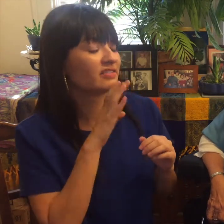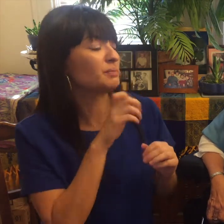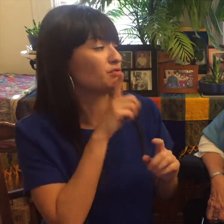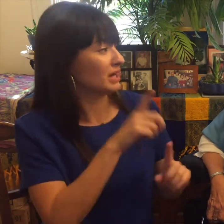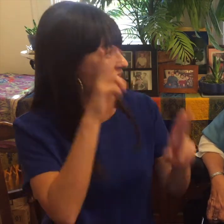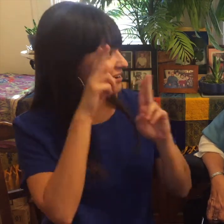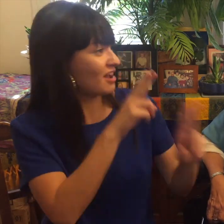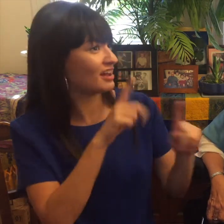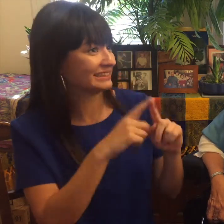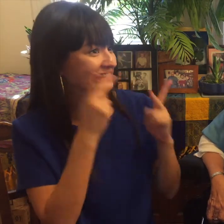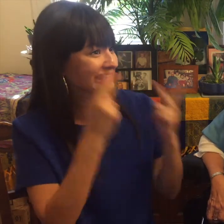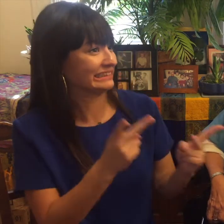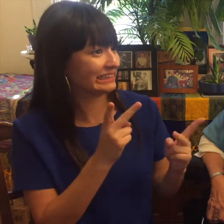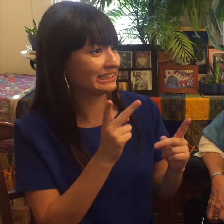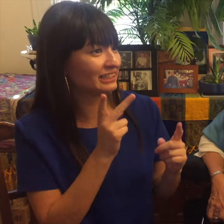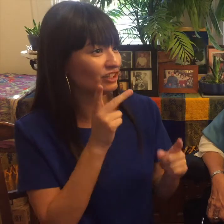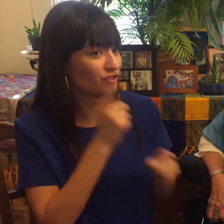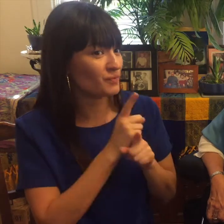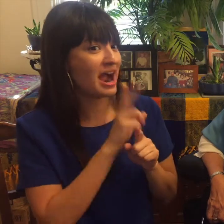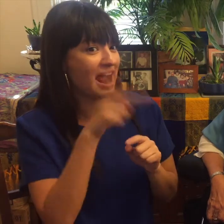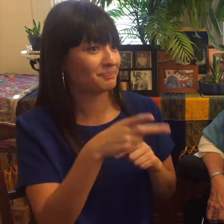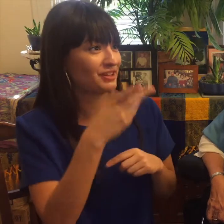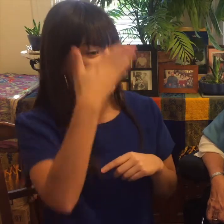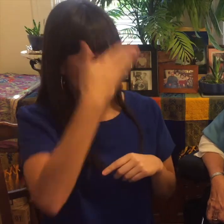Leah: Really I think that it was a really big honor to